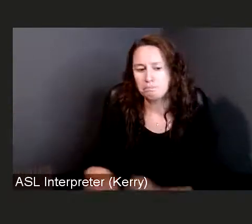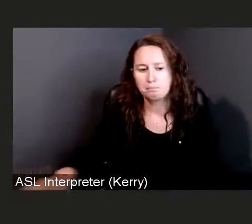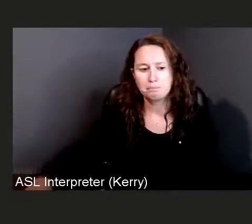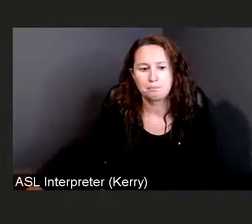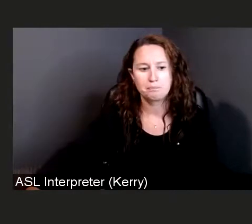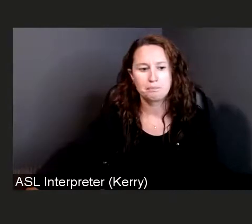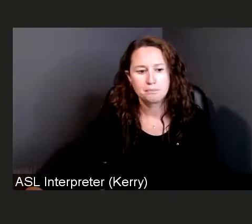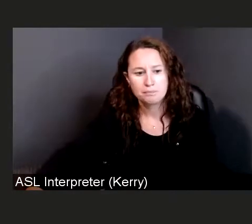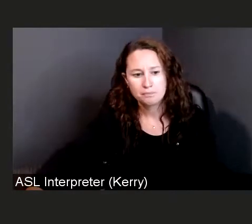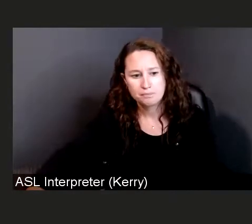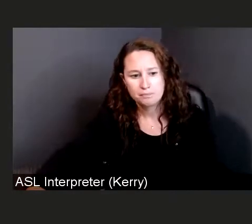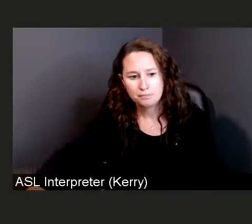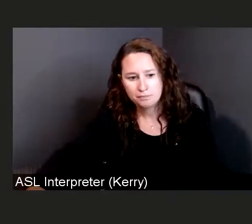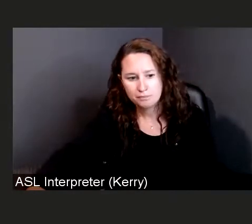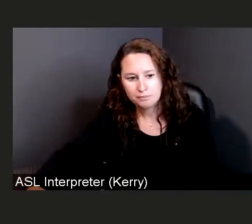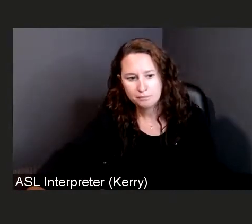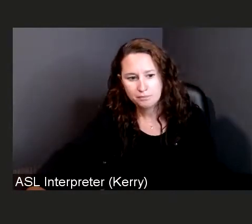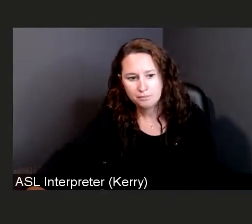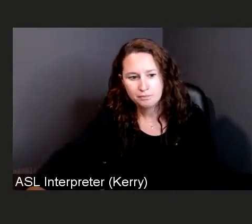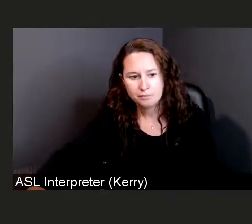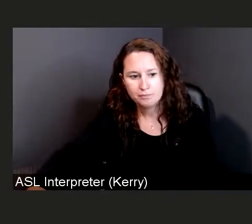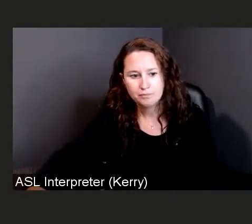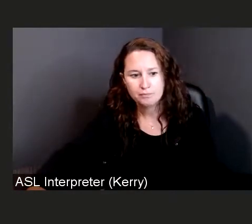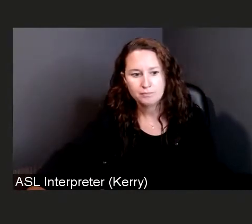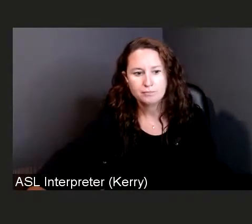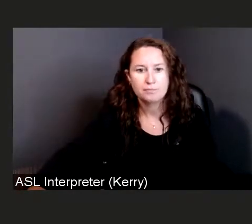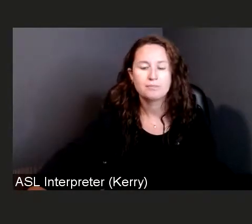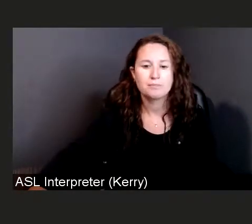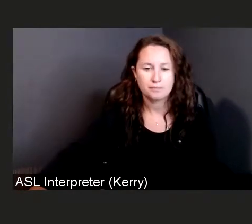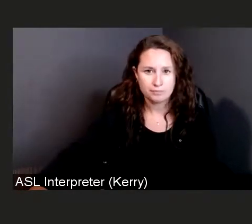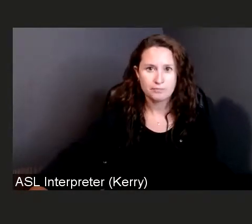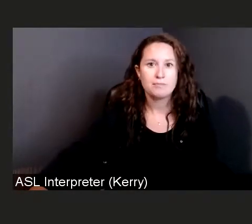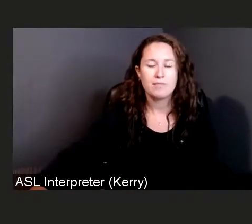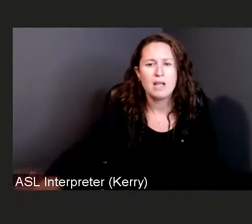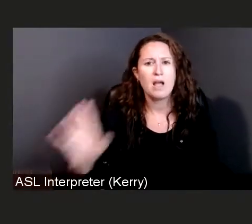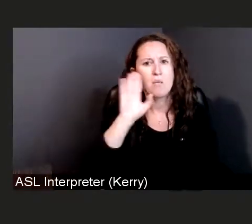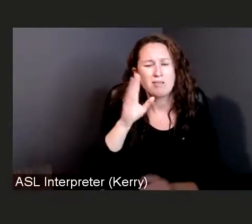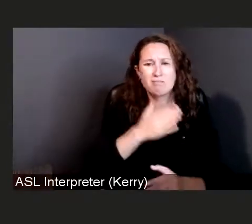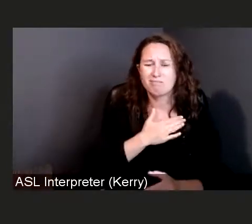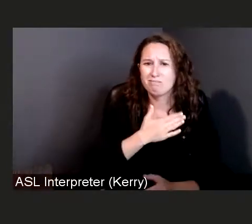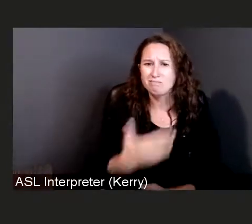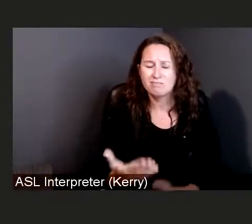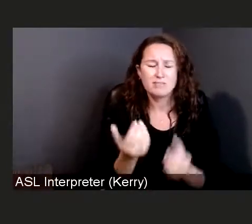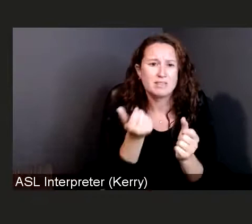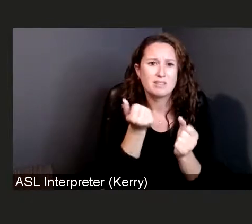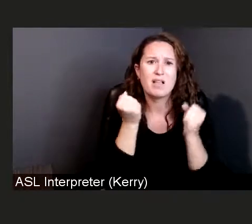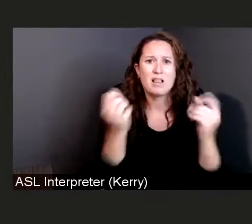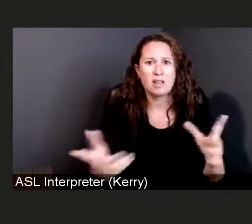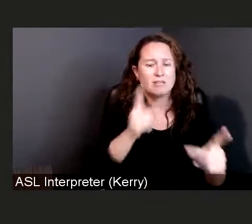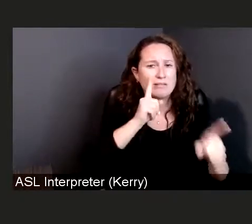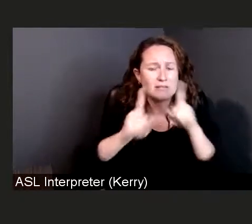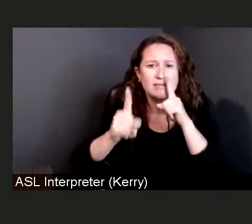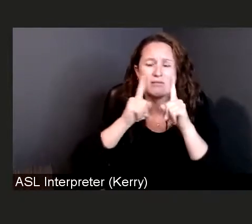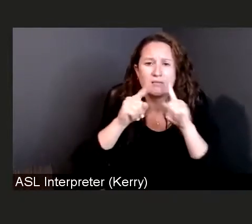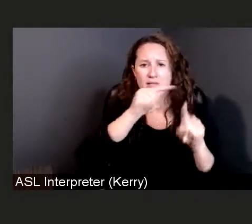I will admit that there's a lot of conversation. There's a lot of talk around the COVID 19 vaccines,